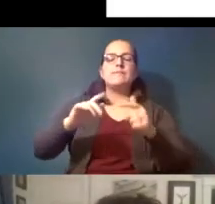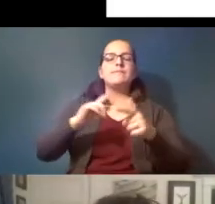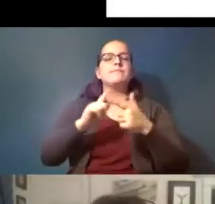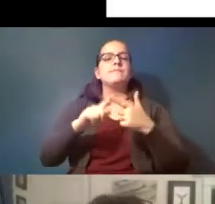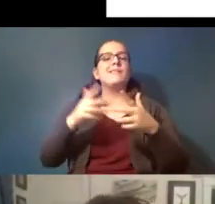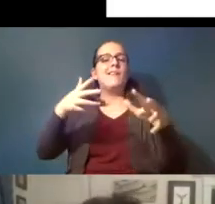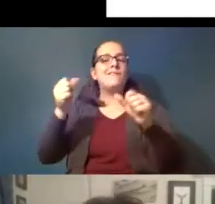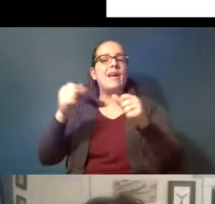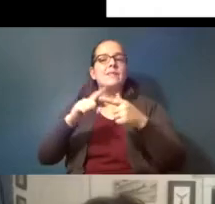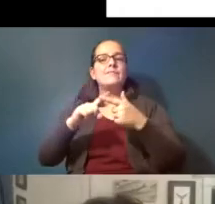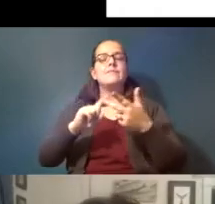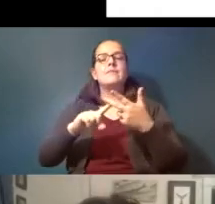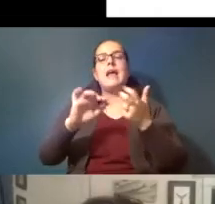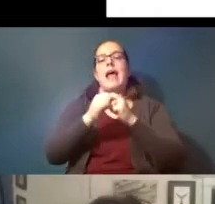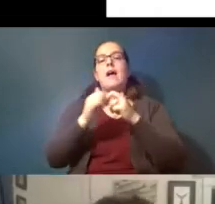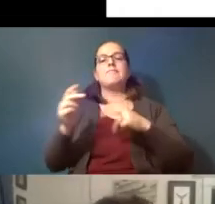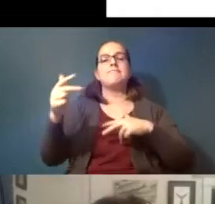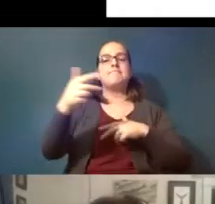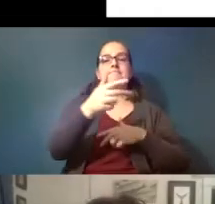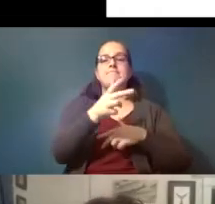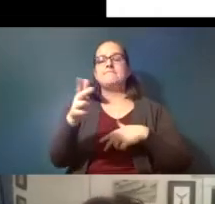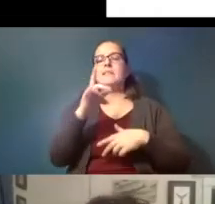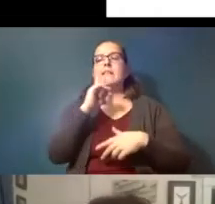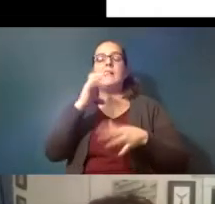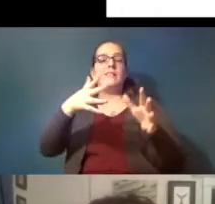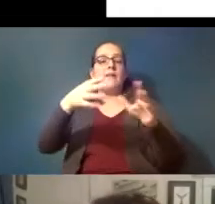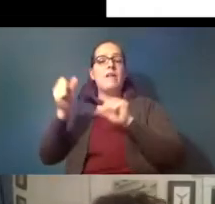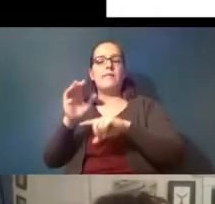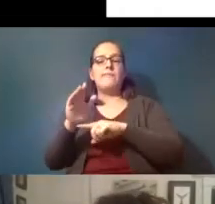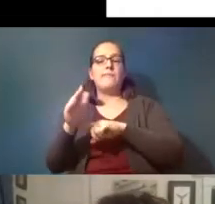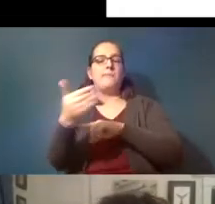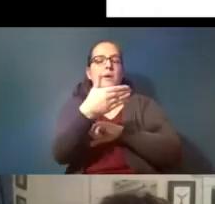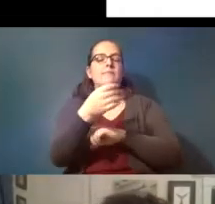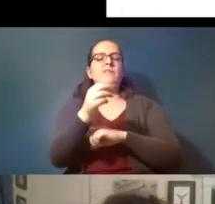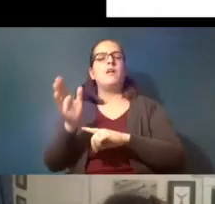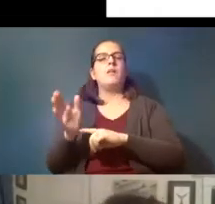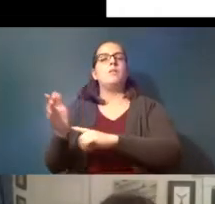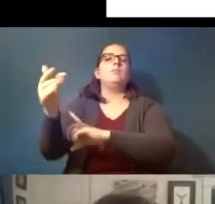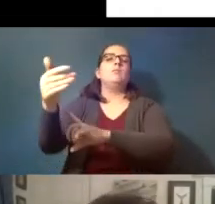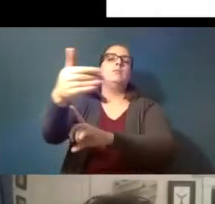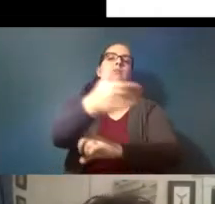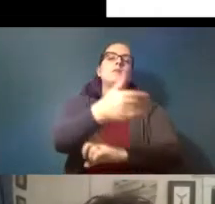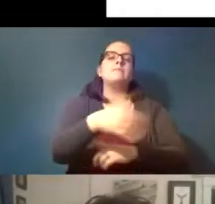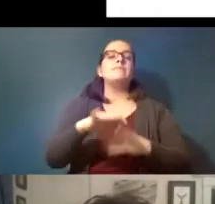how they're turning whether it's a sharp turn or or not how long they're spending in different